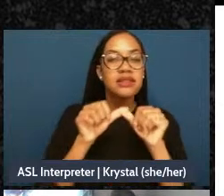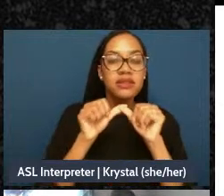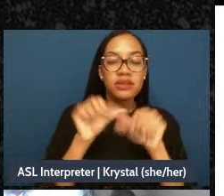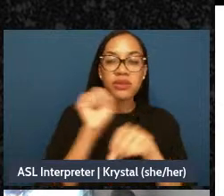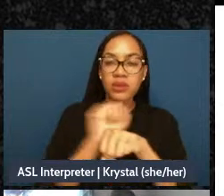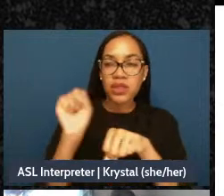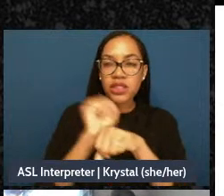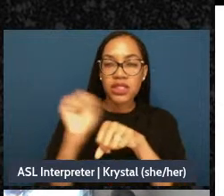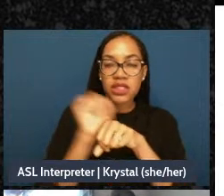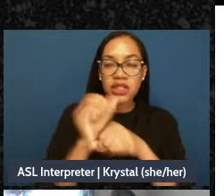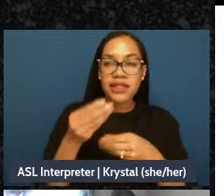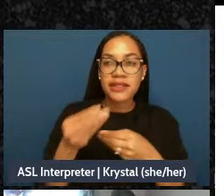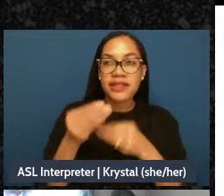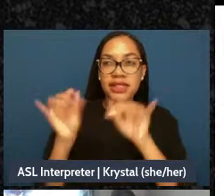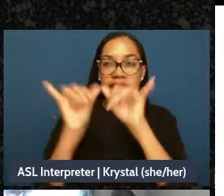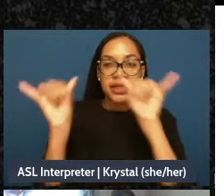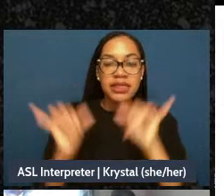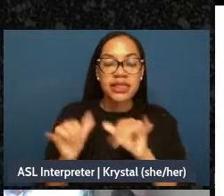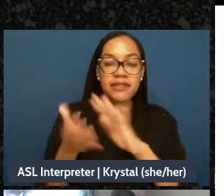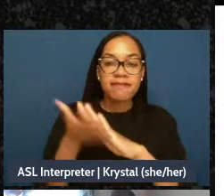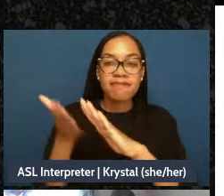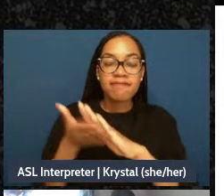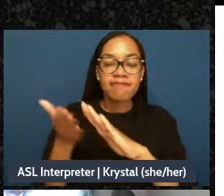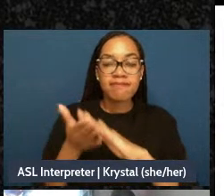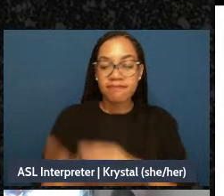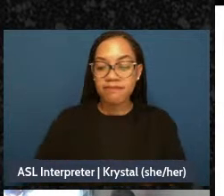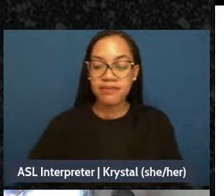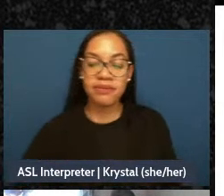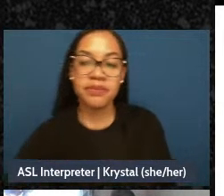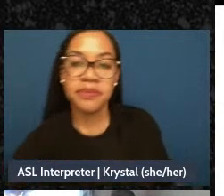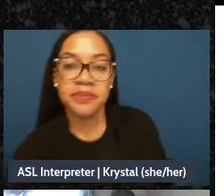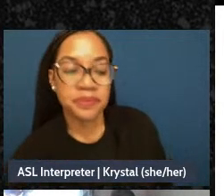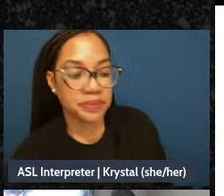And also just one more the labels felt constraining before